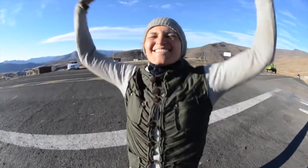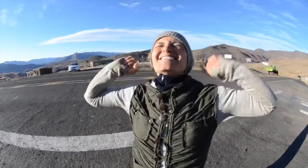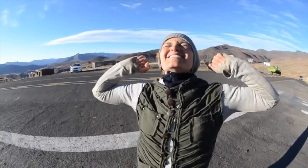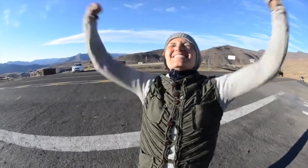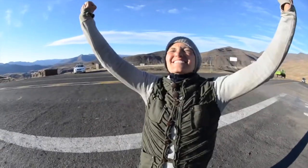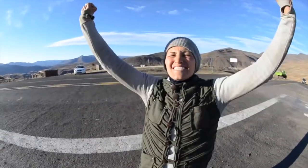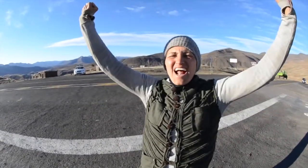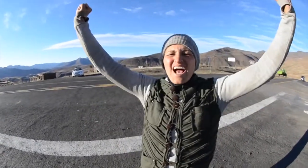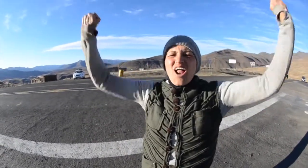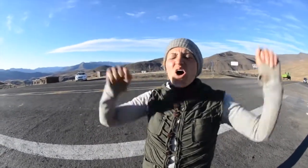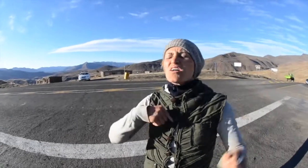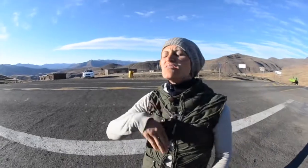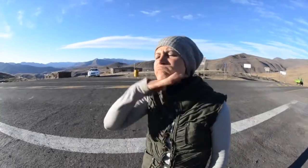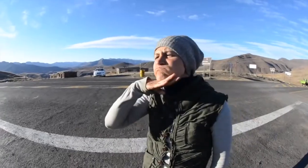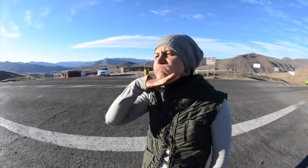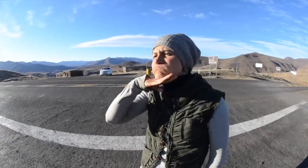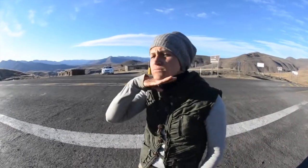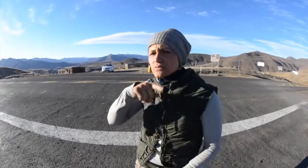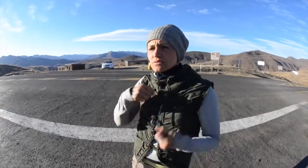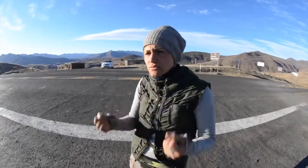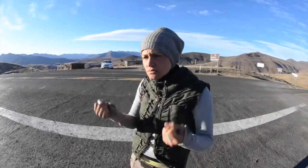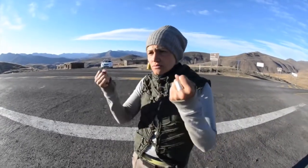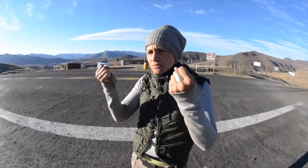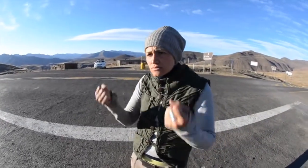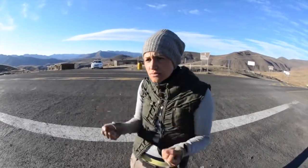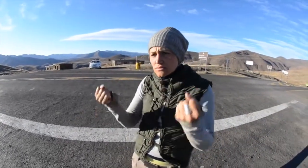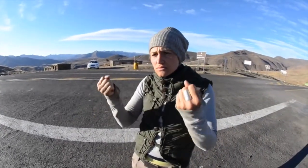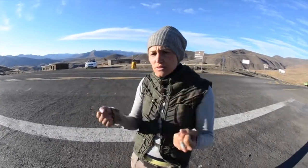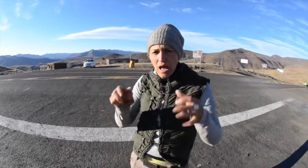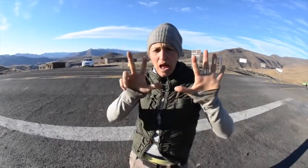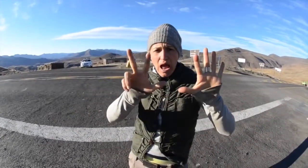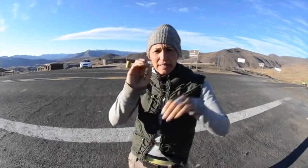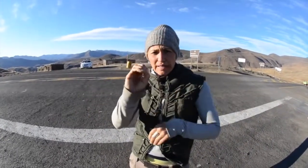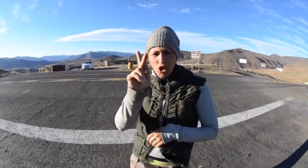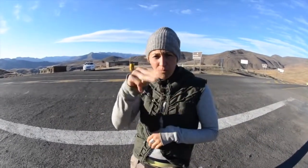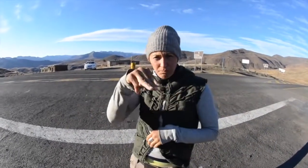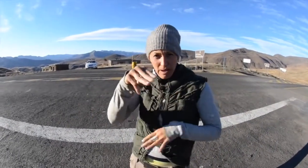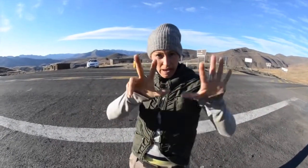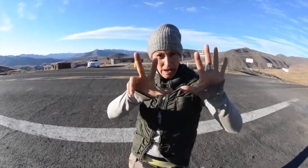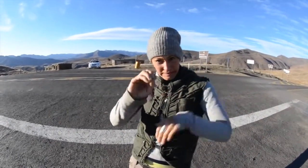Yes! Yes! I am so done with driving!